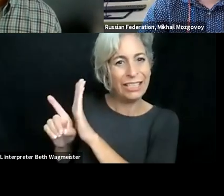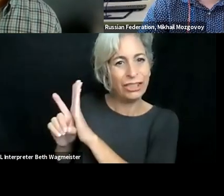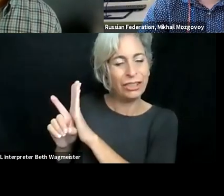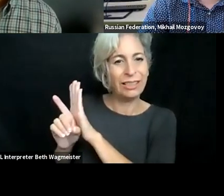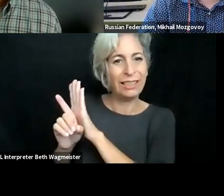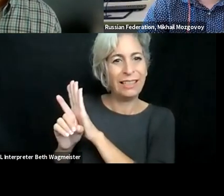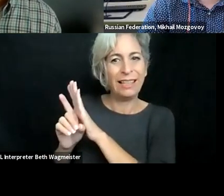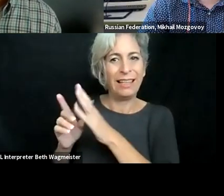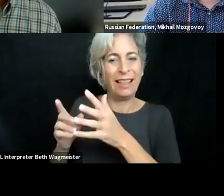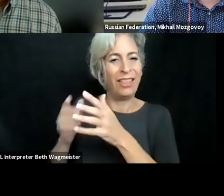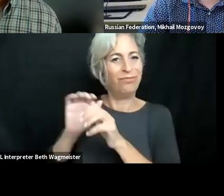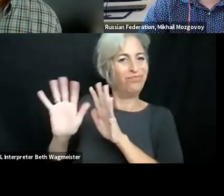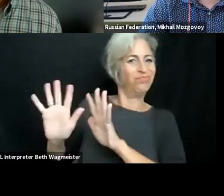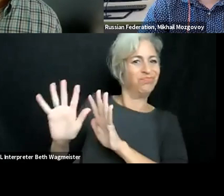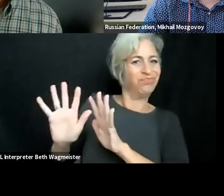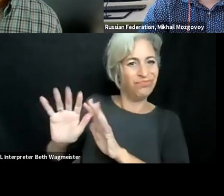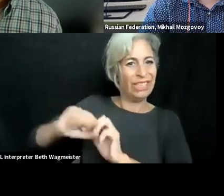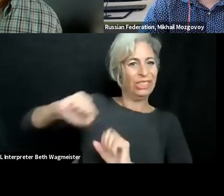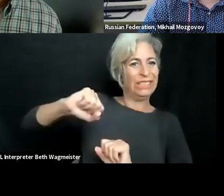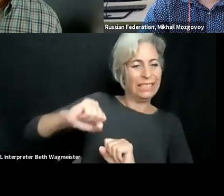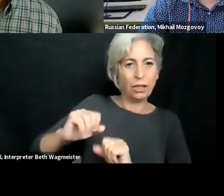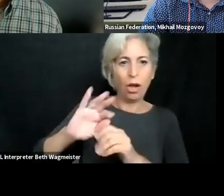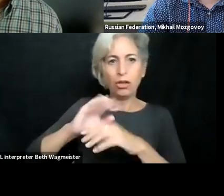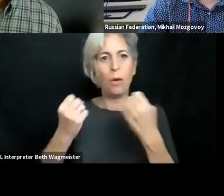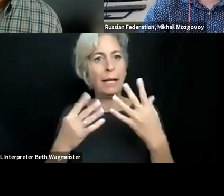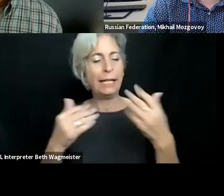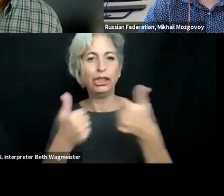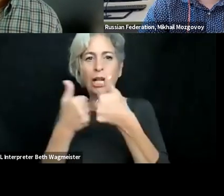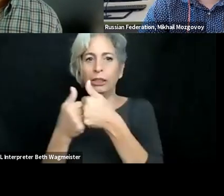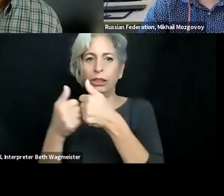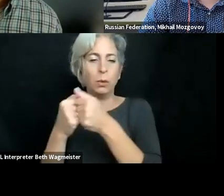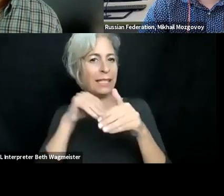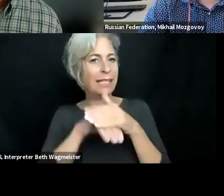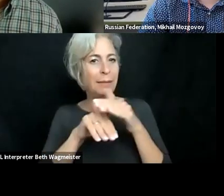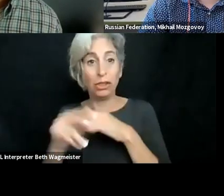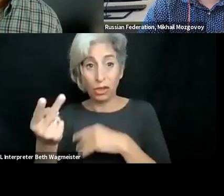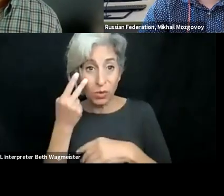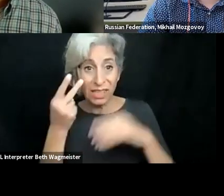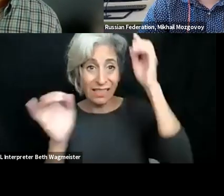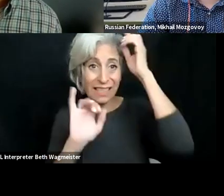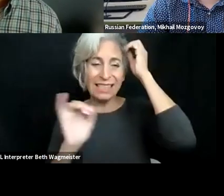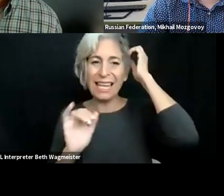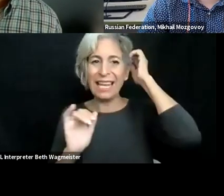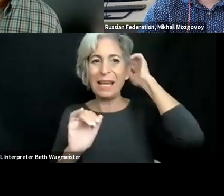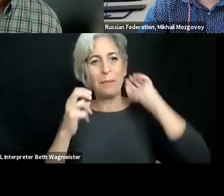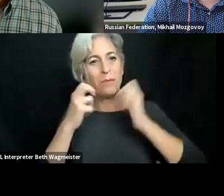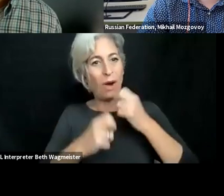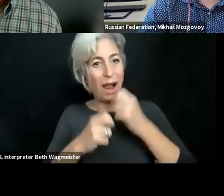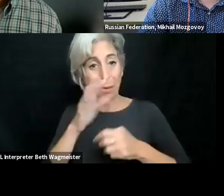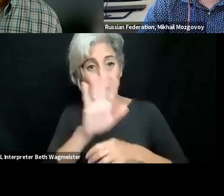to move education towards digital. And of course not digital means of course much more, and all the challenges which we